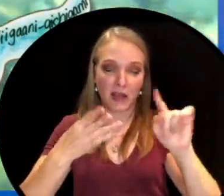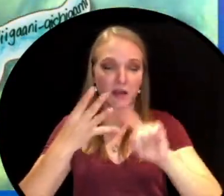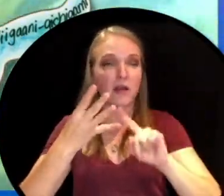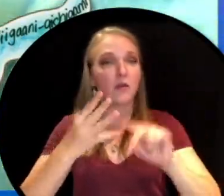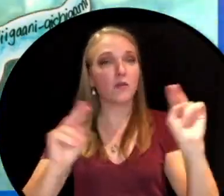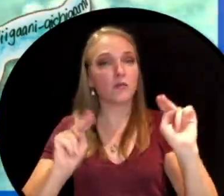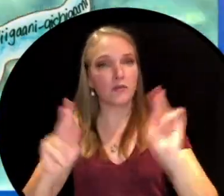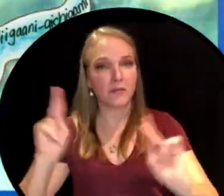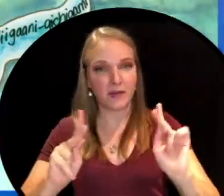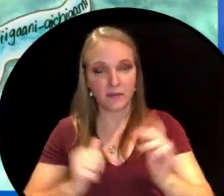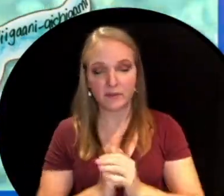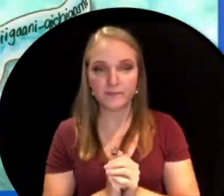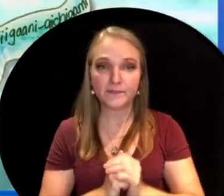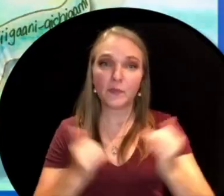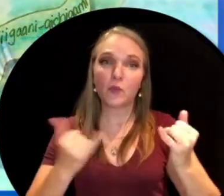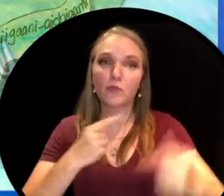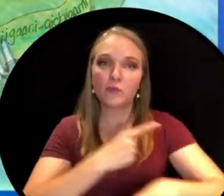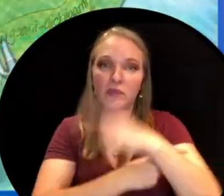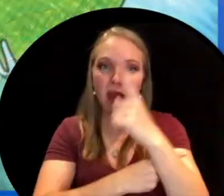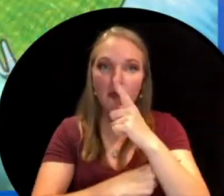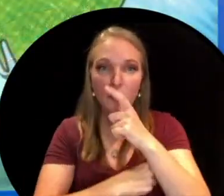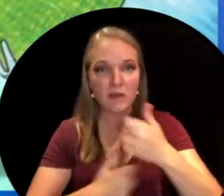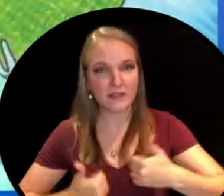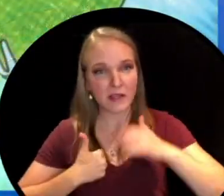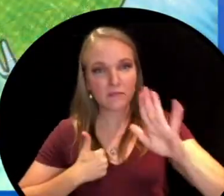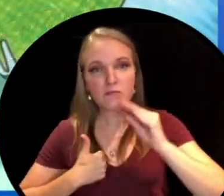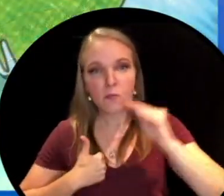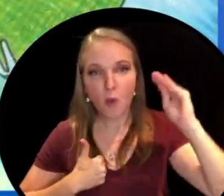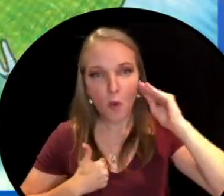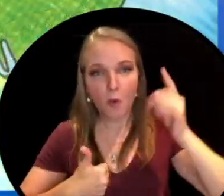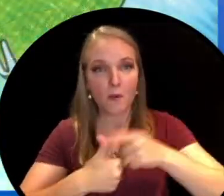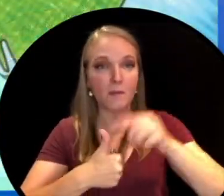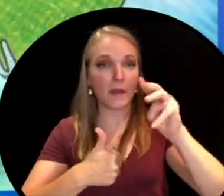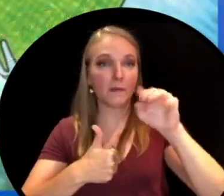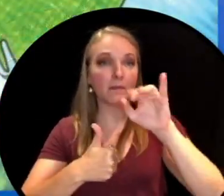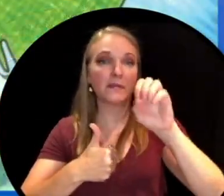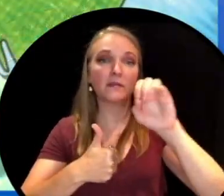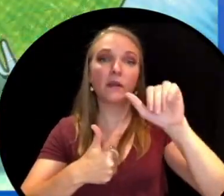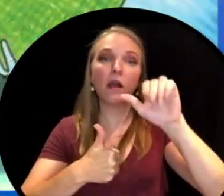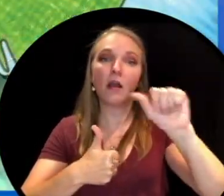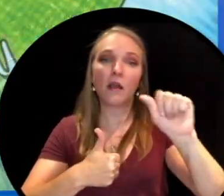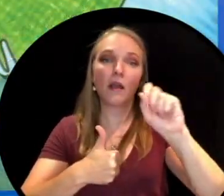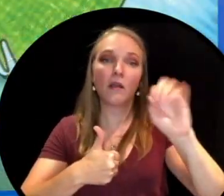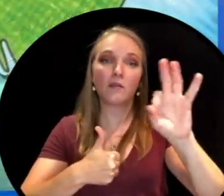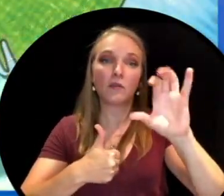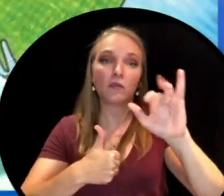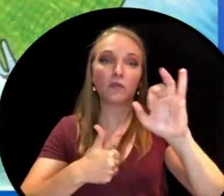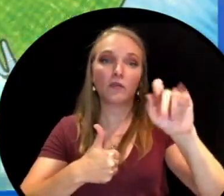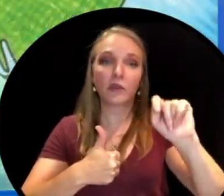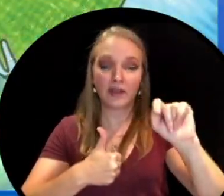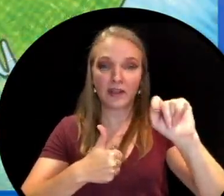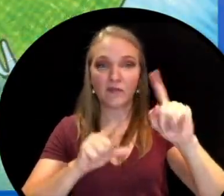and the Neutral Peoples. Today it is home to the Mississaugas of the Credit First Nation,